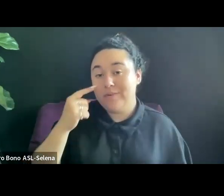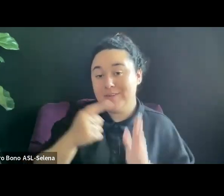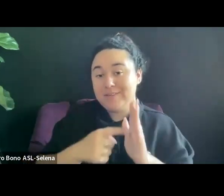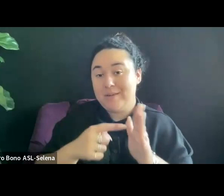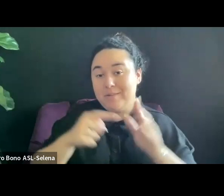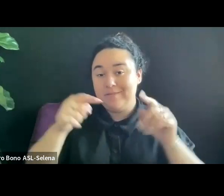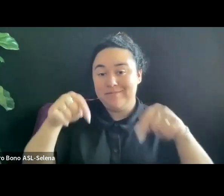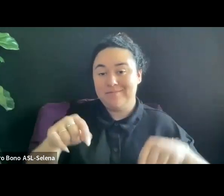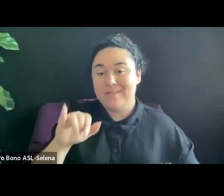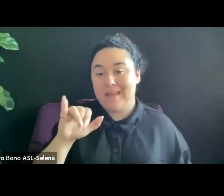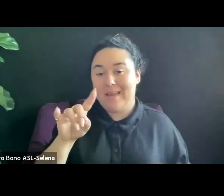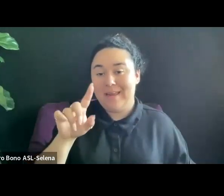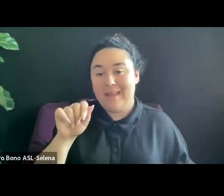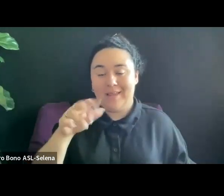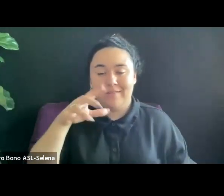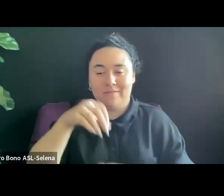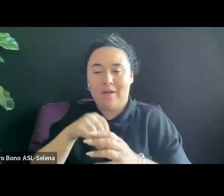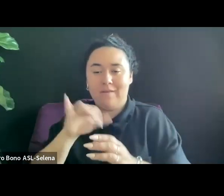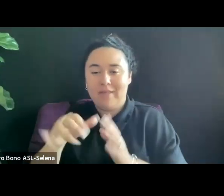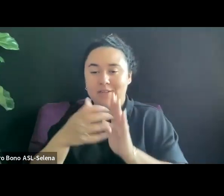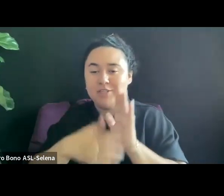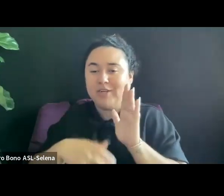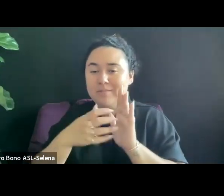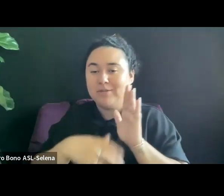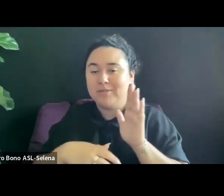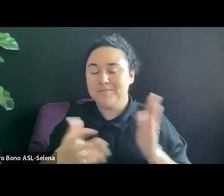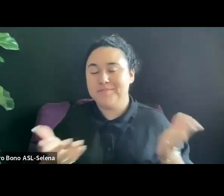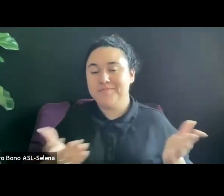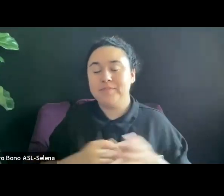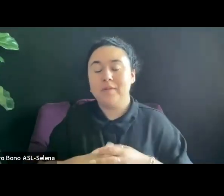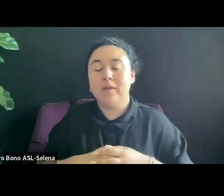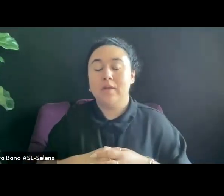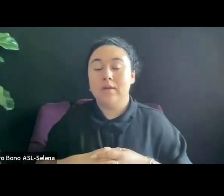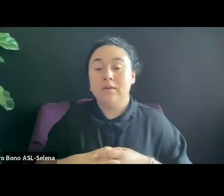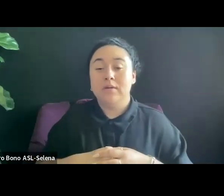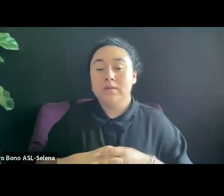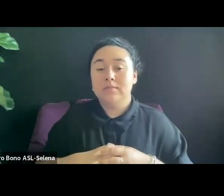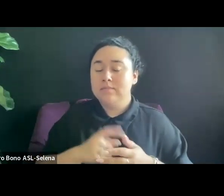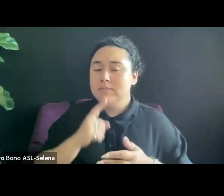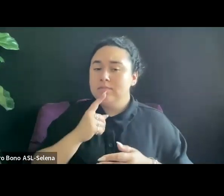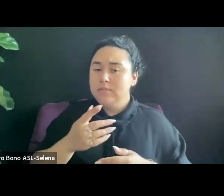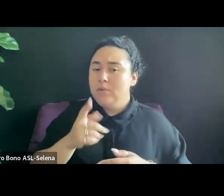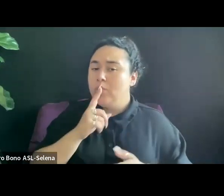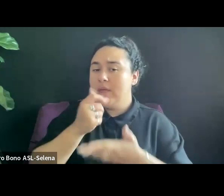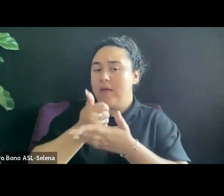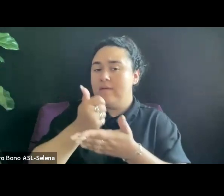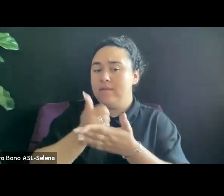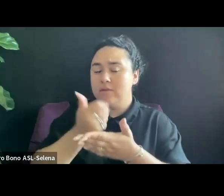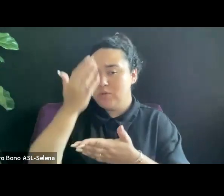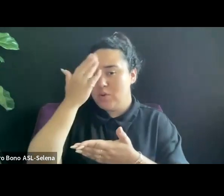IT'S HELPFUL TO BE AWARE THERE IS A WHOLE INDUSTRY PLUGGING AWAY THAT YOU CAN CONNECT WITH.